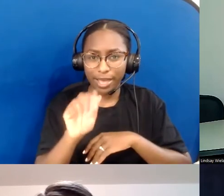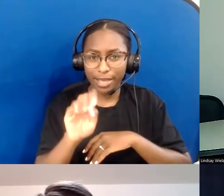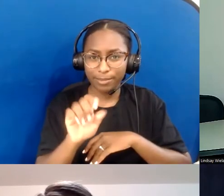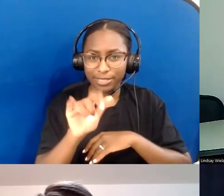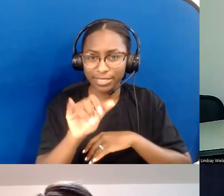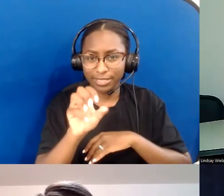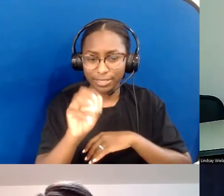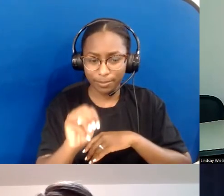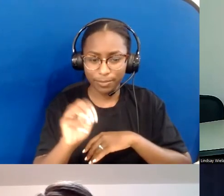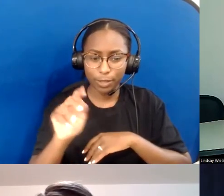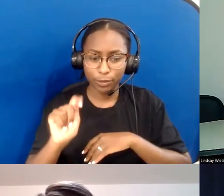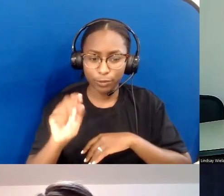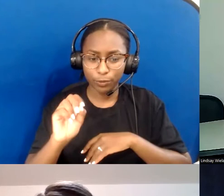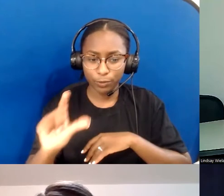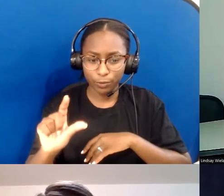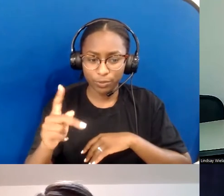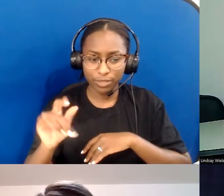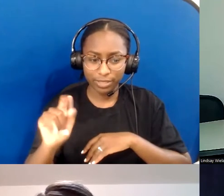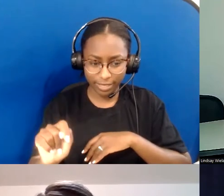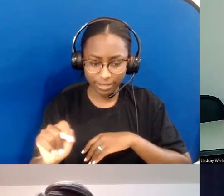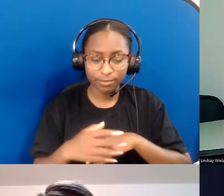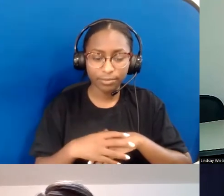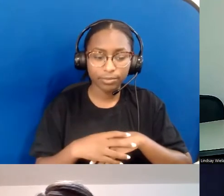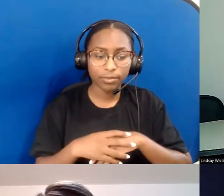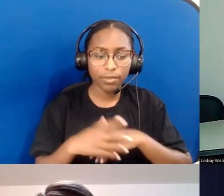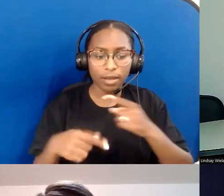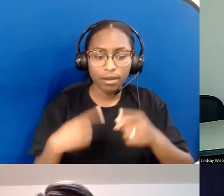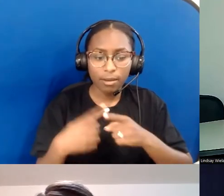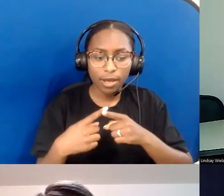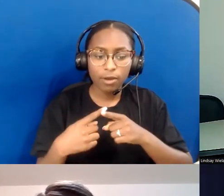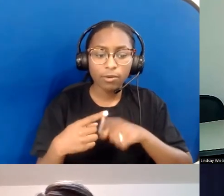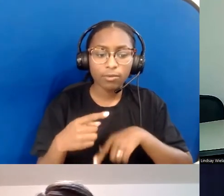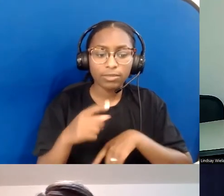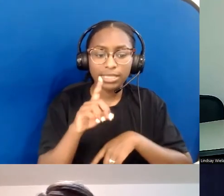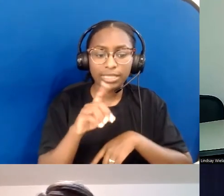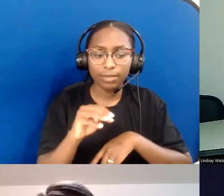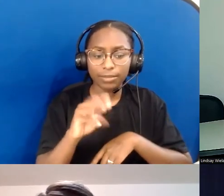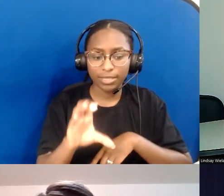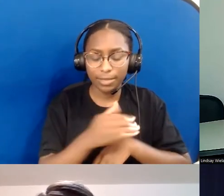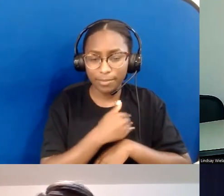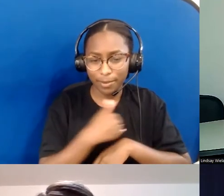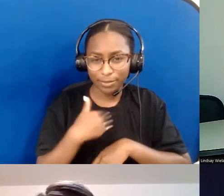She is currently writing a chapter on Safe Sanctuaries for people with disabilities on behalf of the DMC.